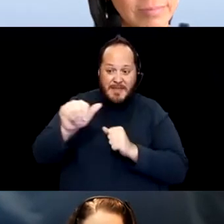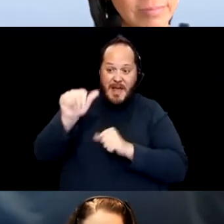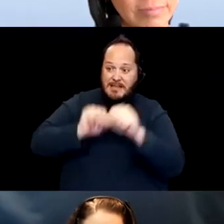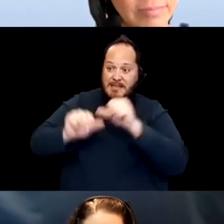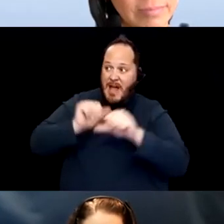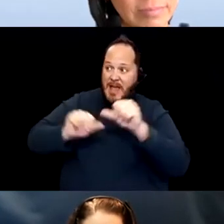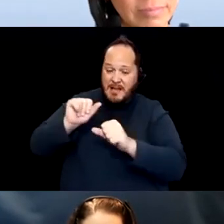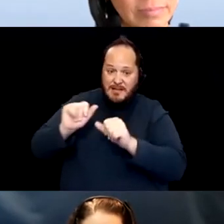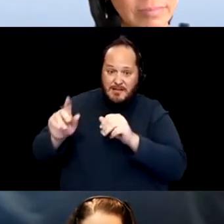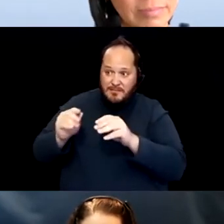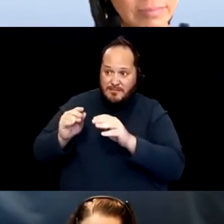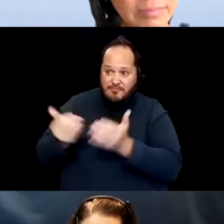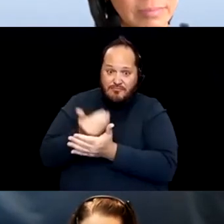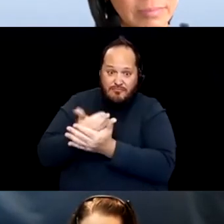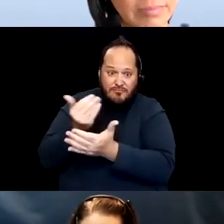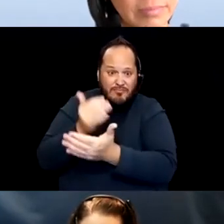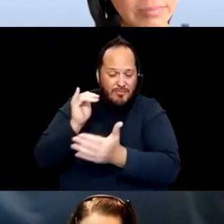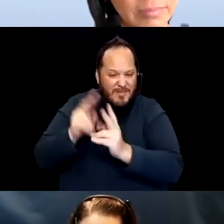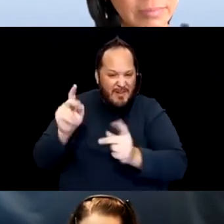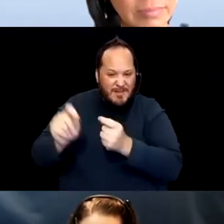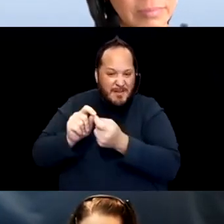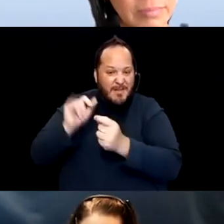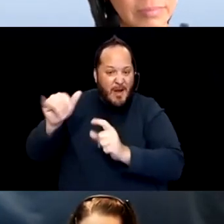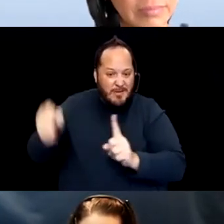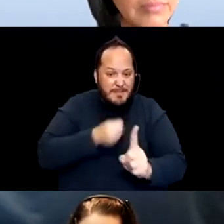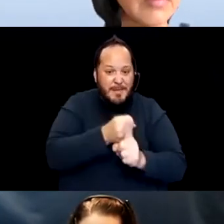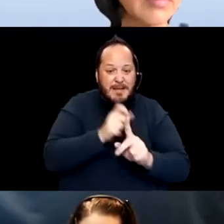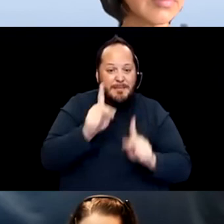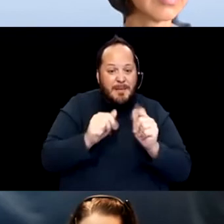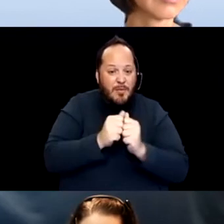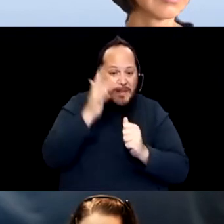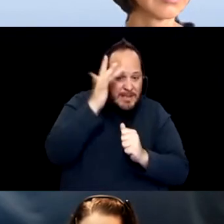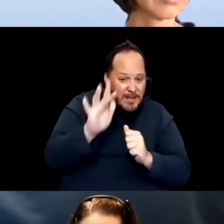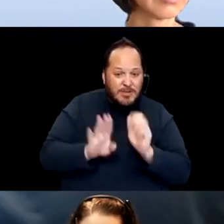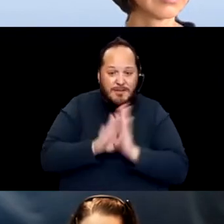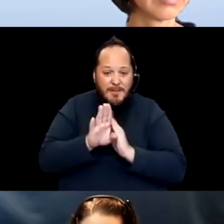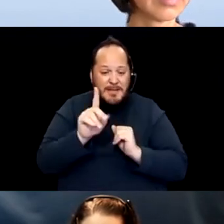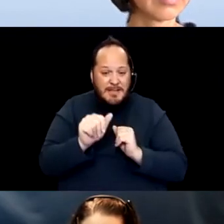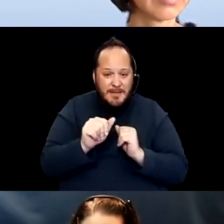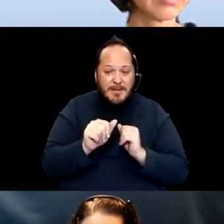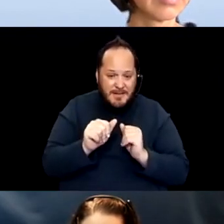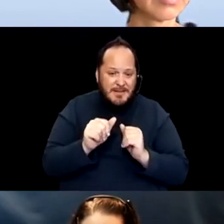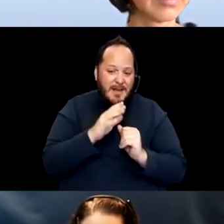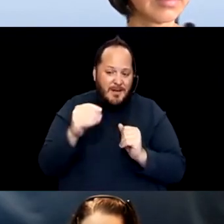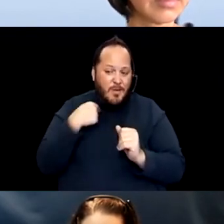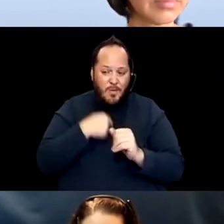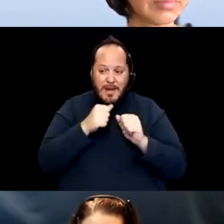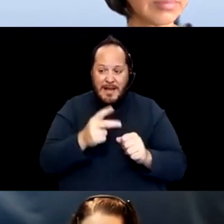It's impacting people with intellectual and developmental disabilities. And in first ways that we can see. But the leadership of the state council